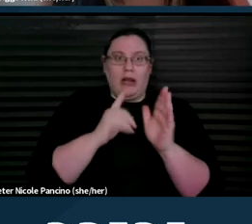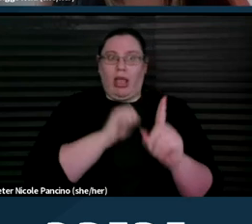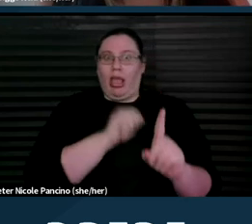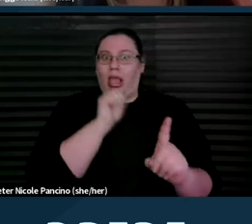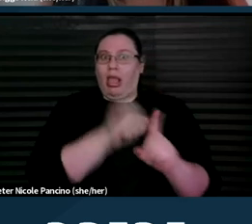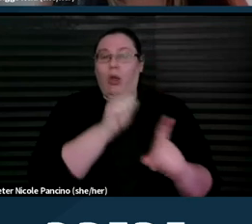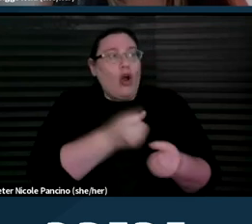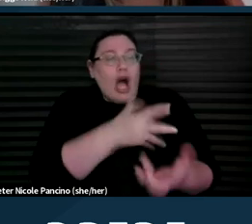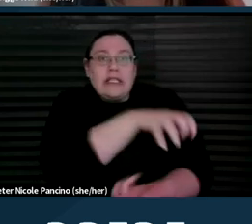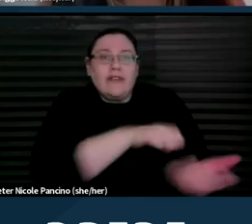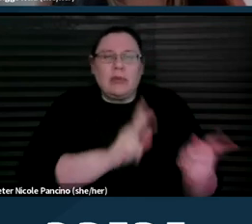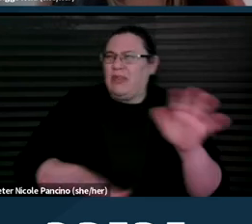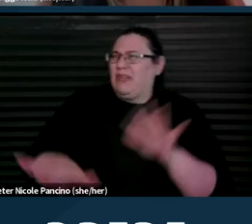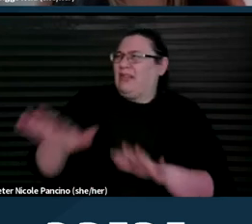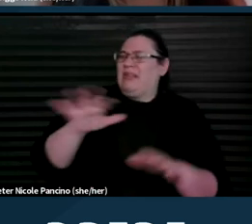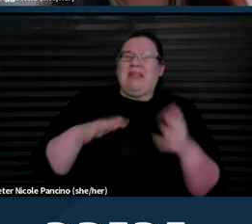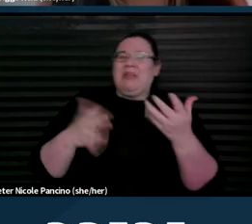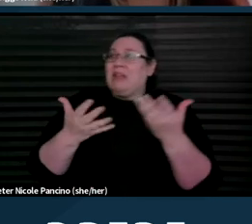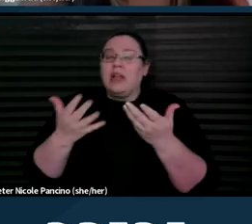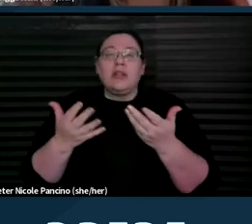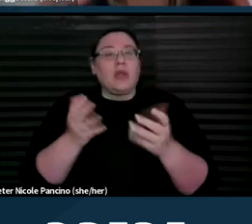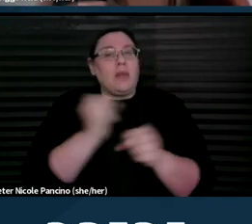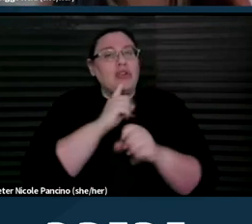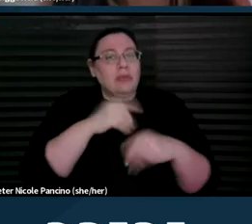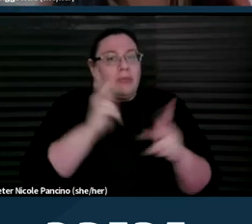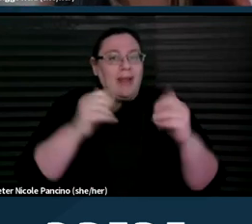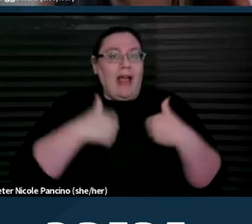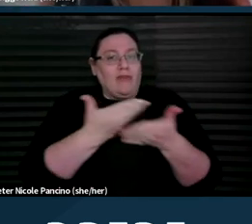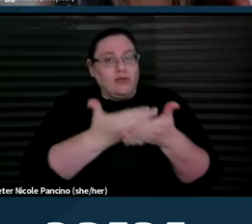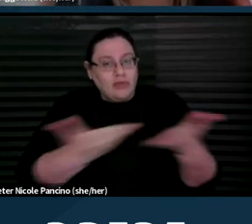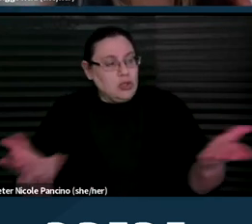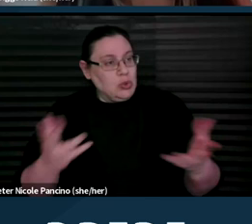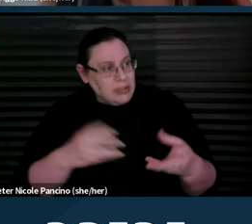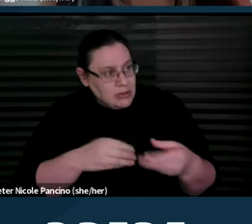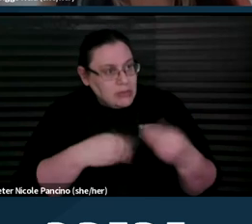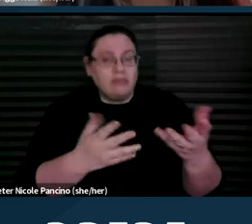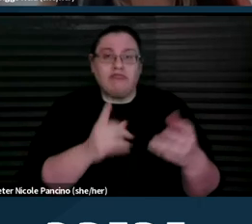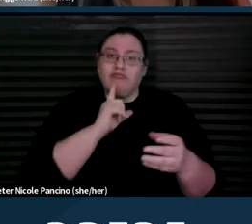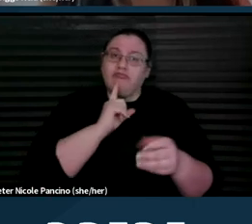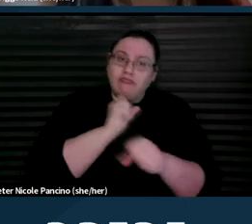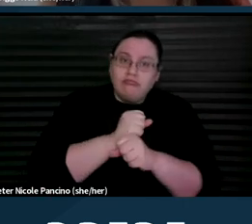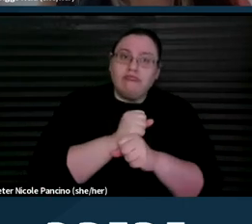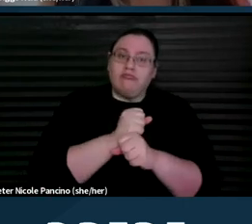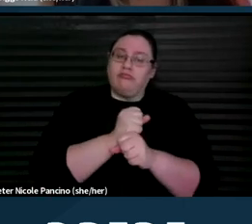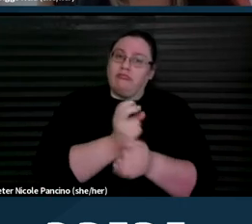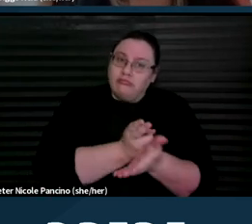So we wanna make sure that people have resources that are true reproductive healthcare clinics.